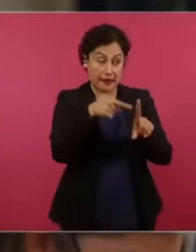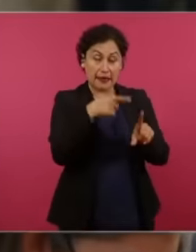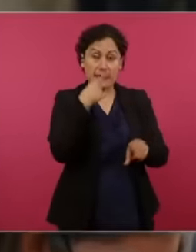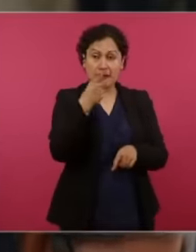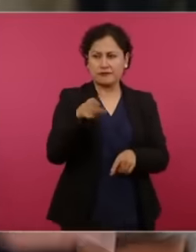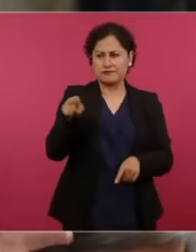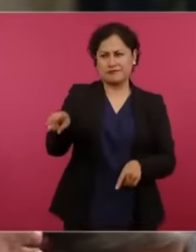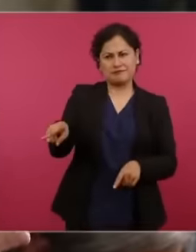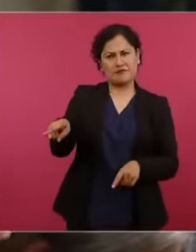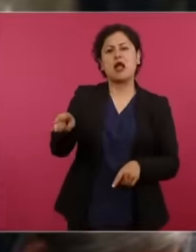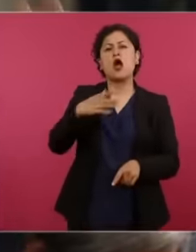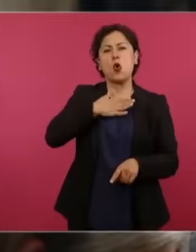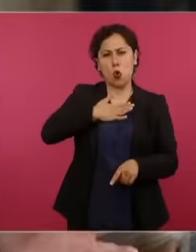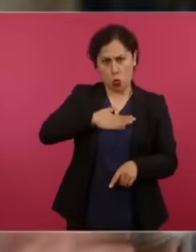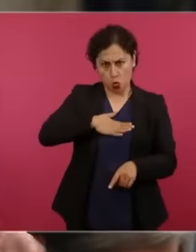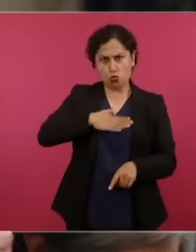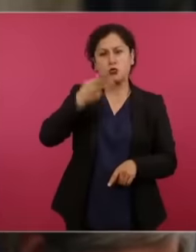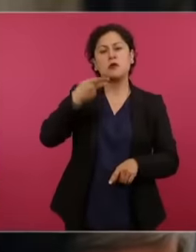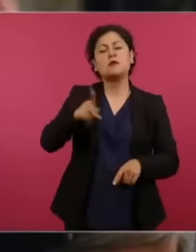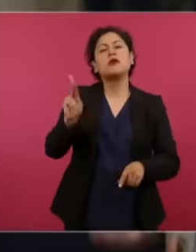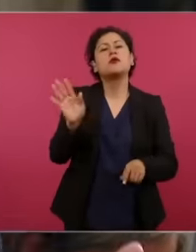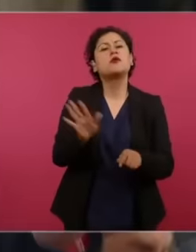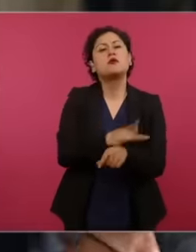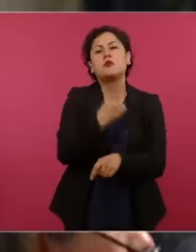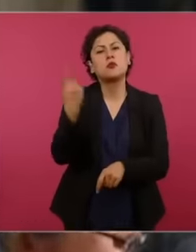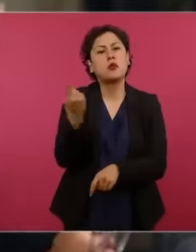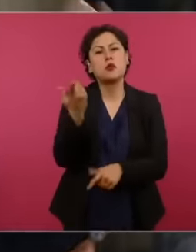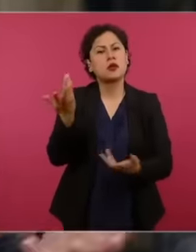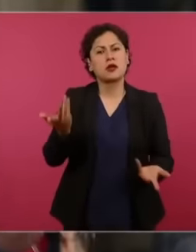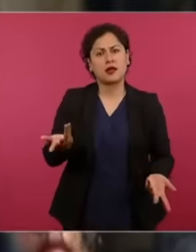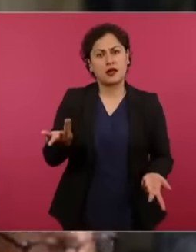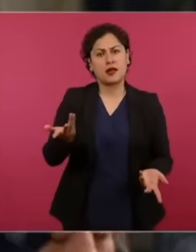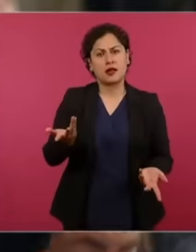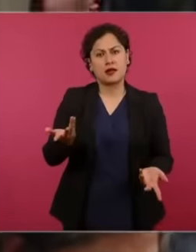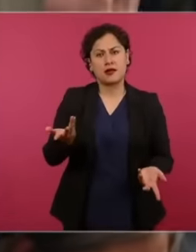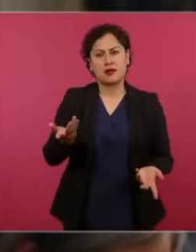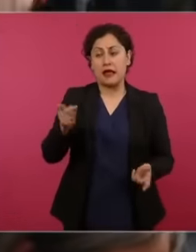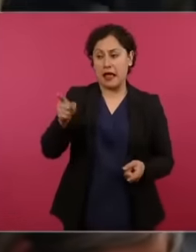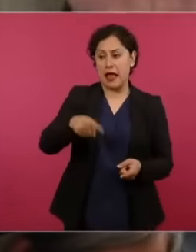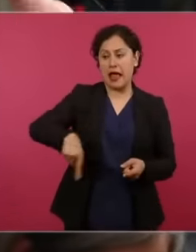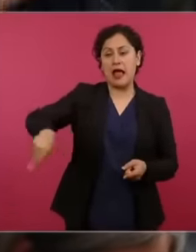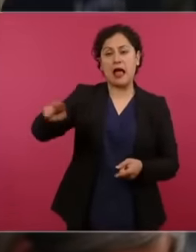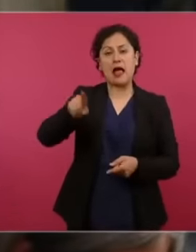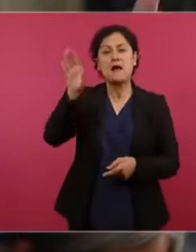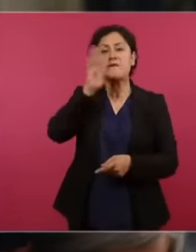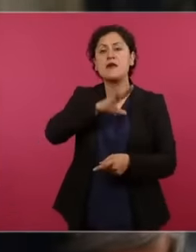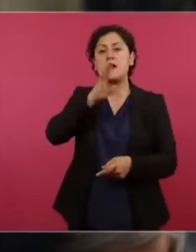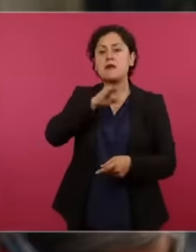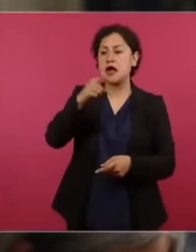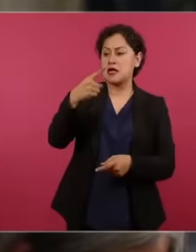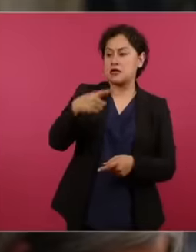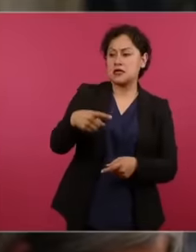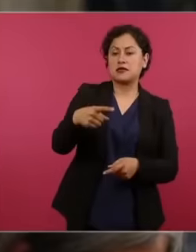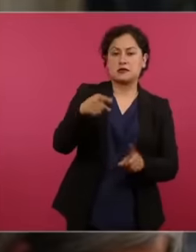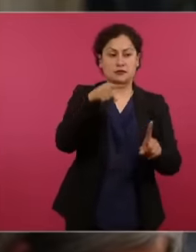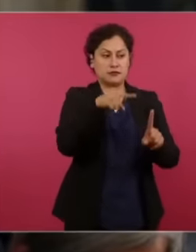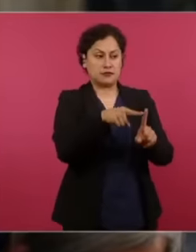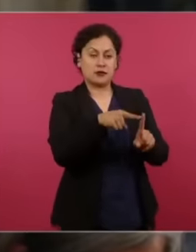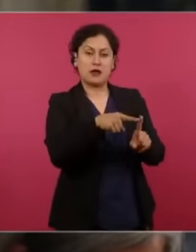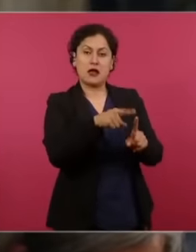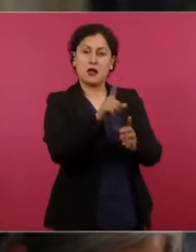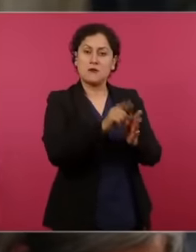but in the other they say why it is unfair to attack to a person with 120,000 125,000 per month What is